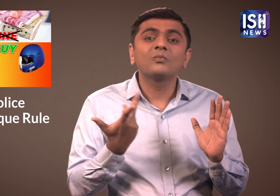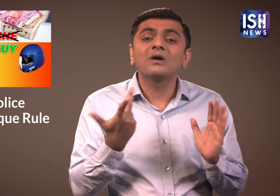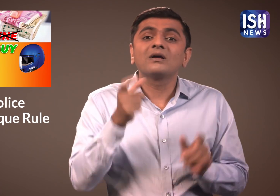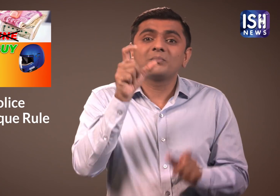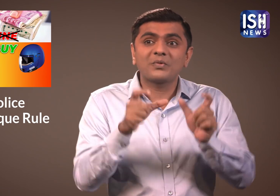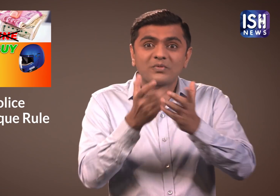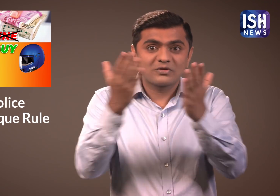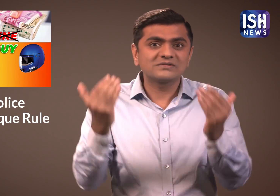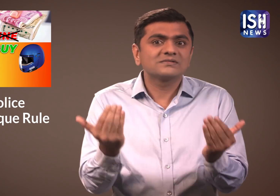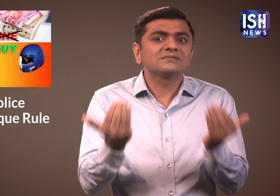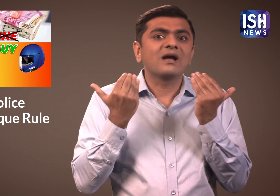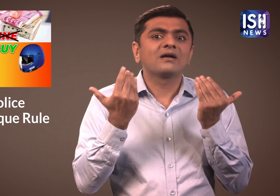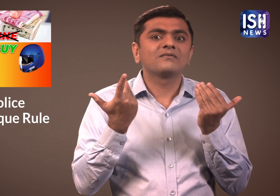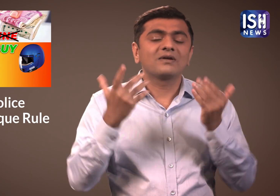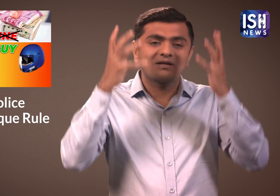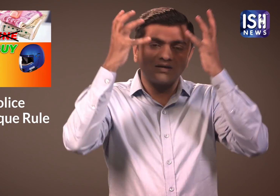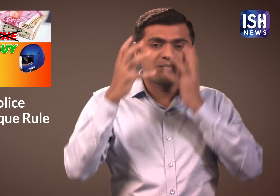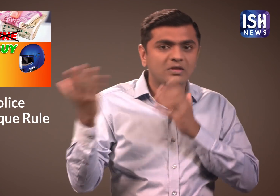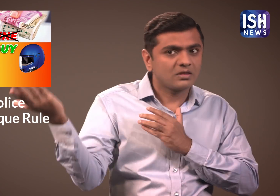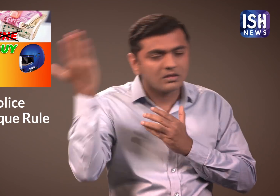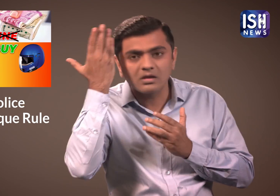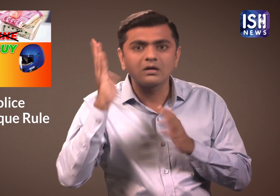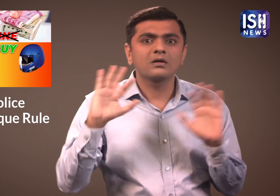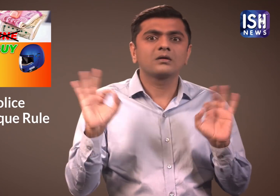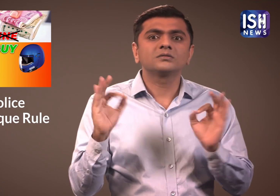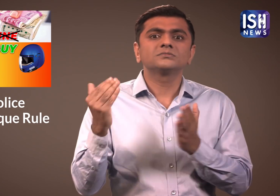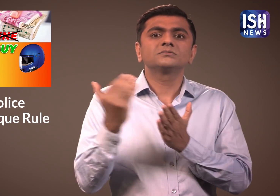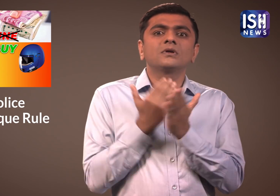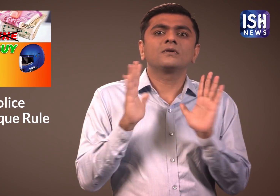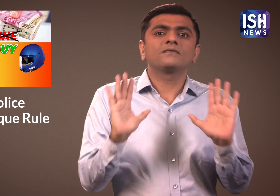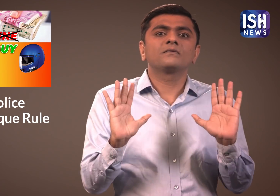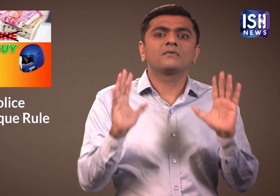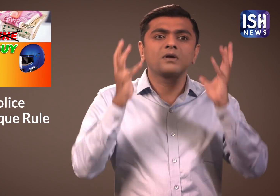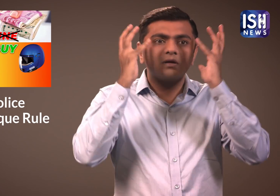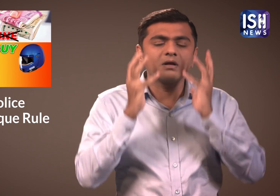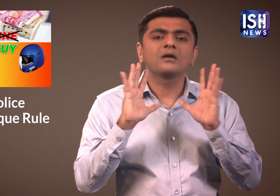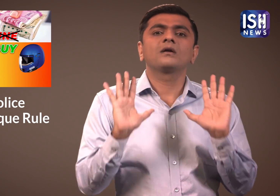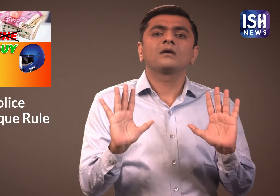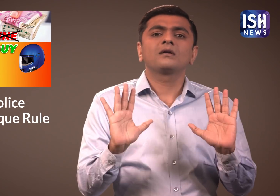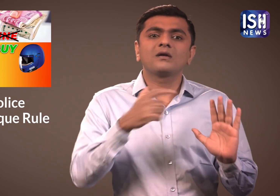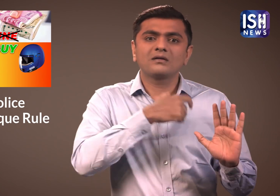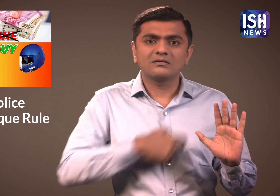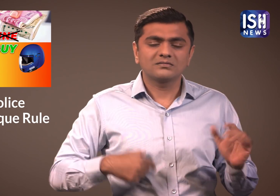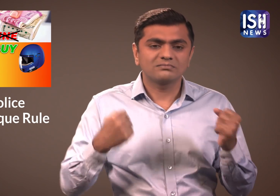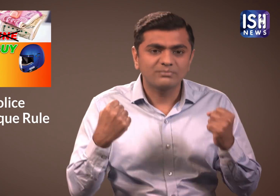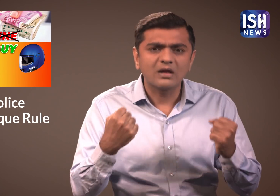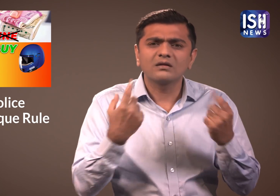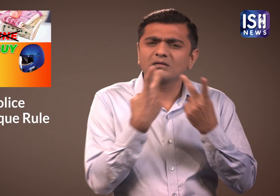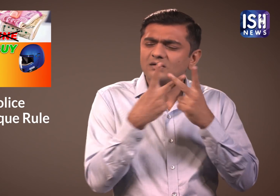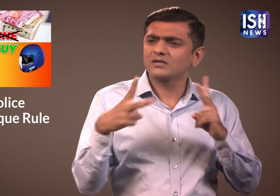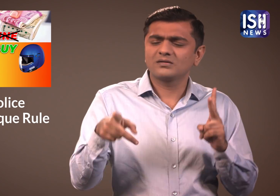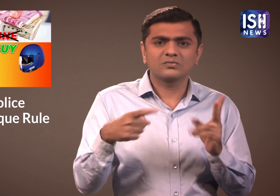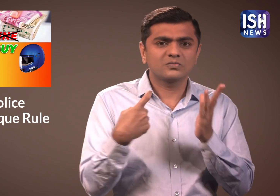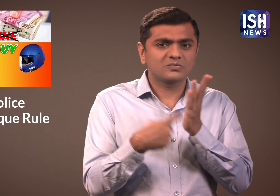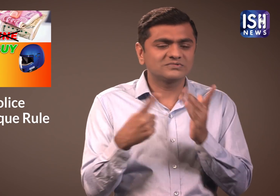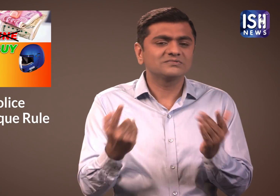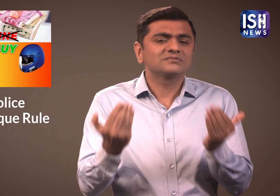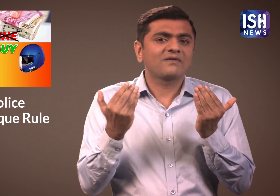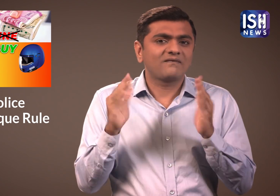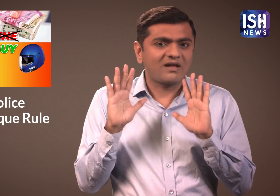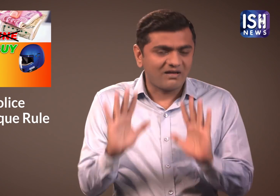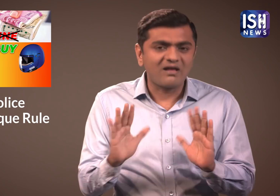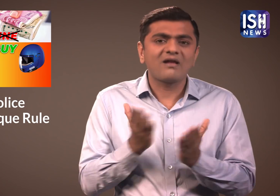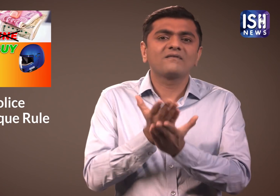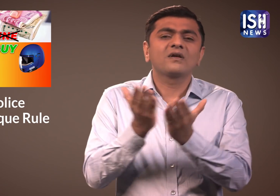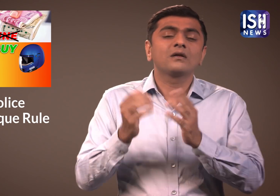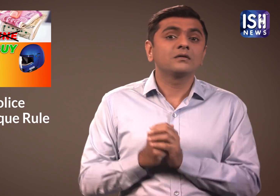The various rules such as wearing helmet and seat belt will ensure everyone is safe.